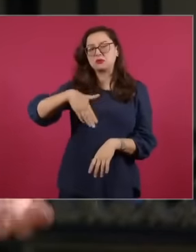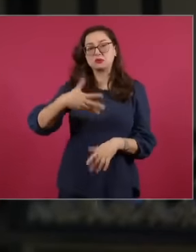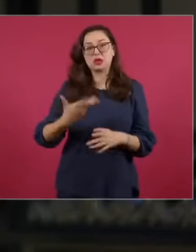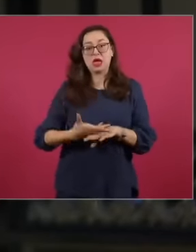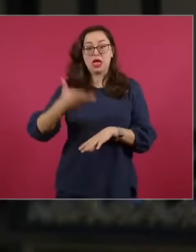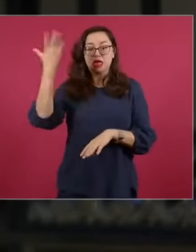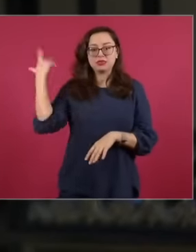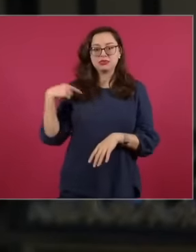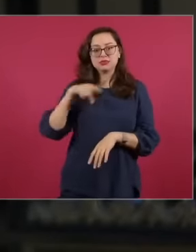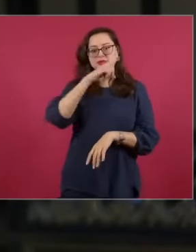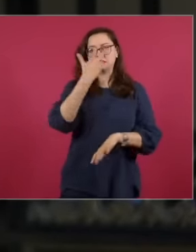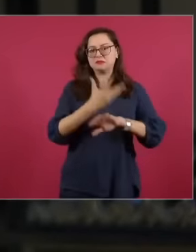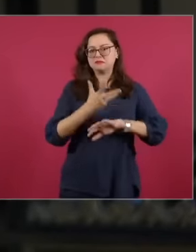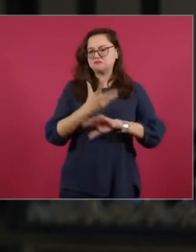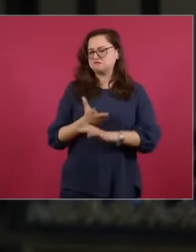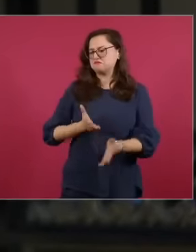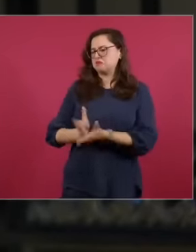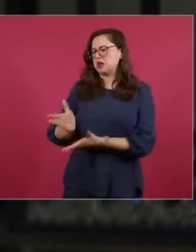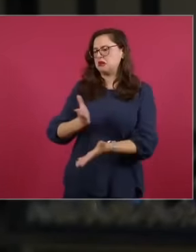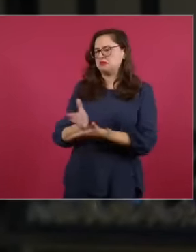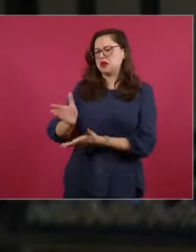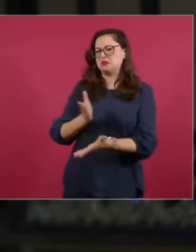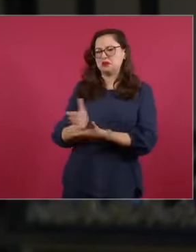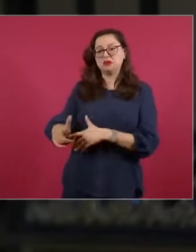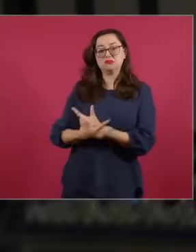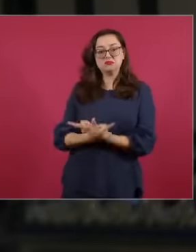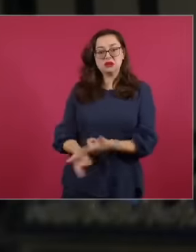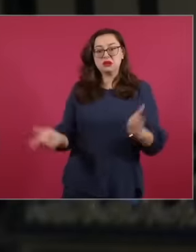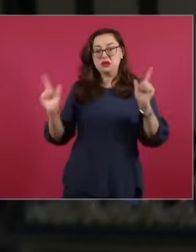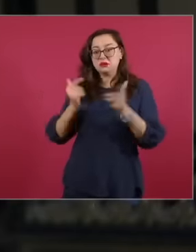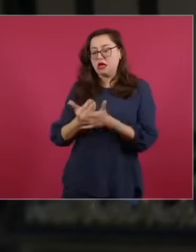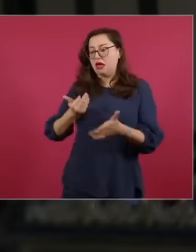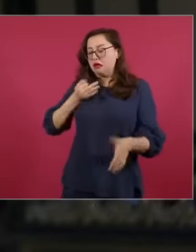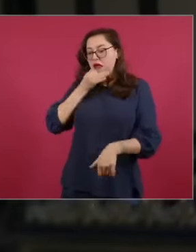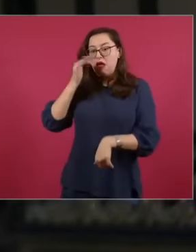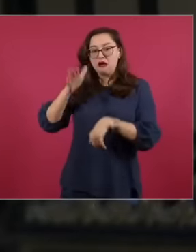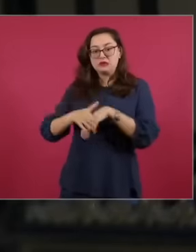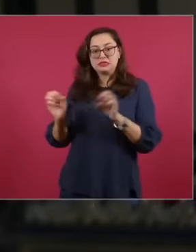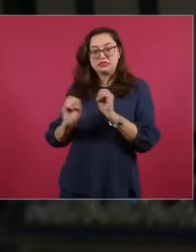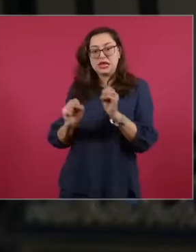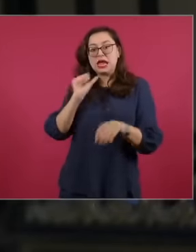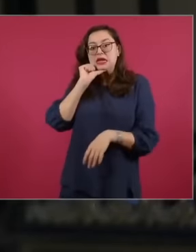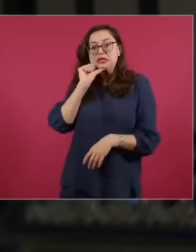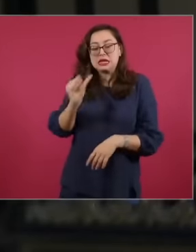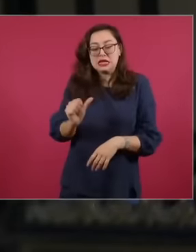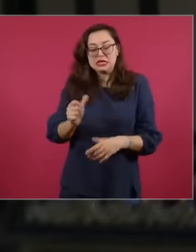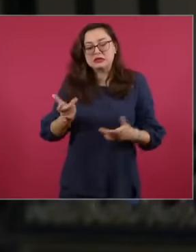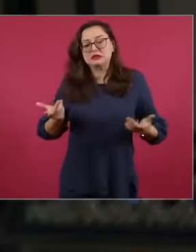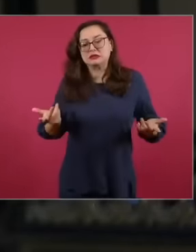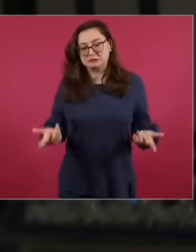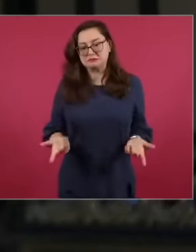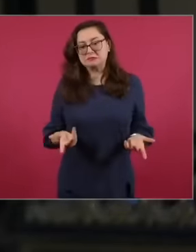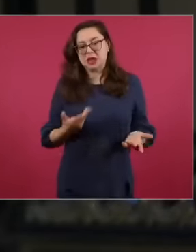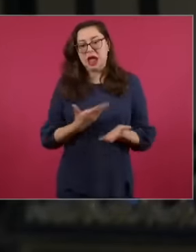operational without even notifying the government in This administration in your government changed the